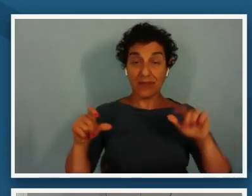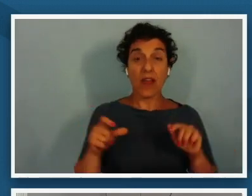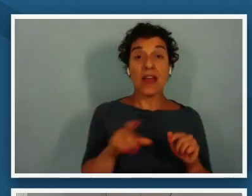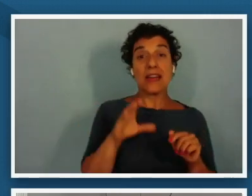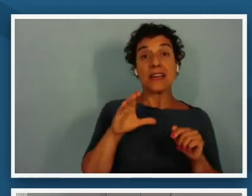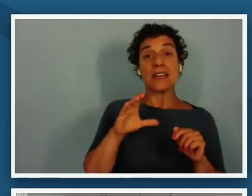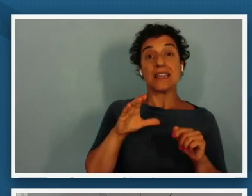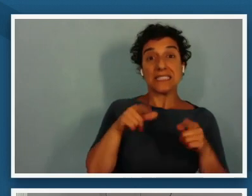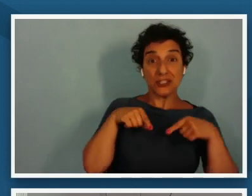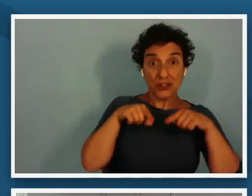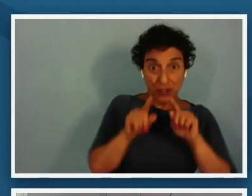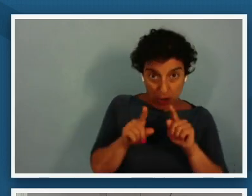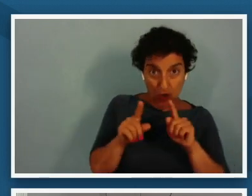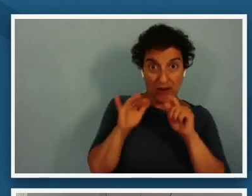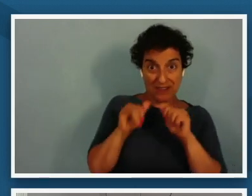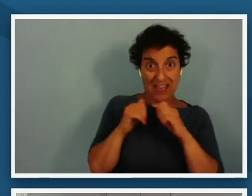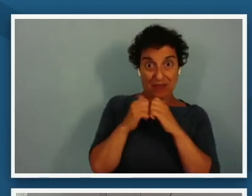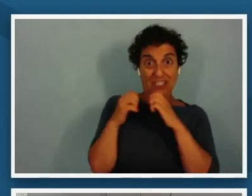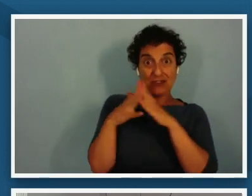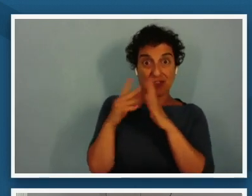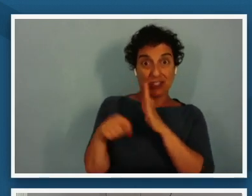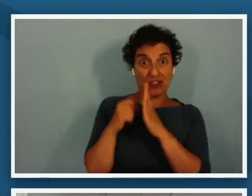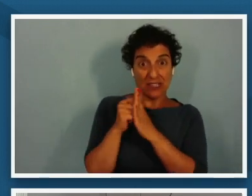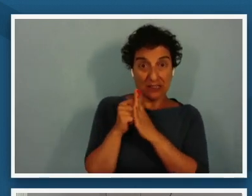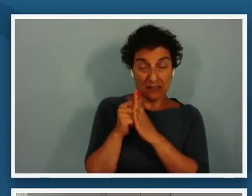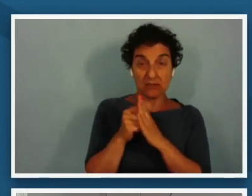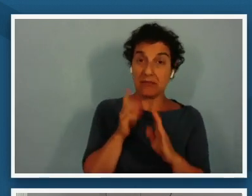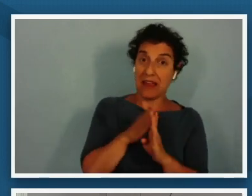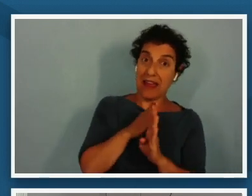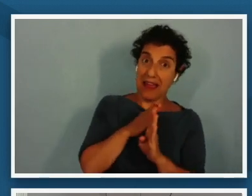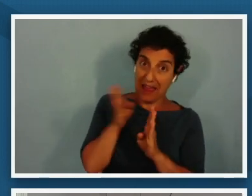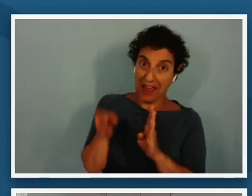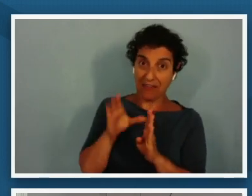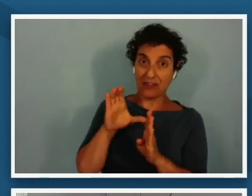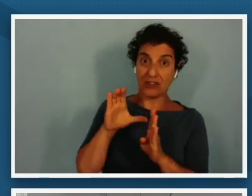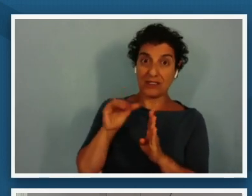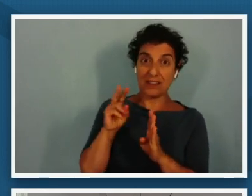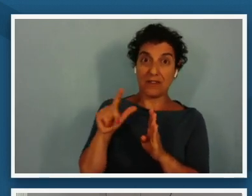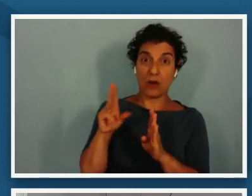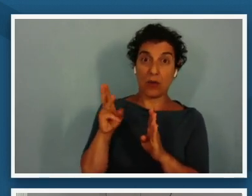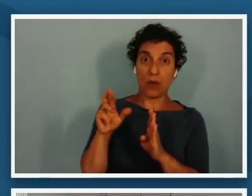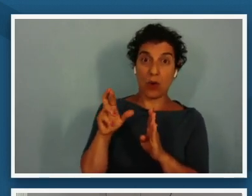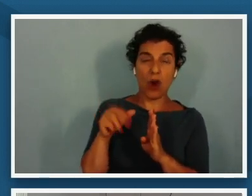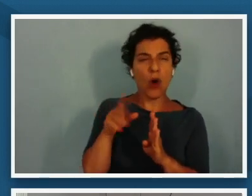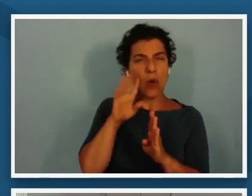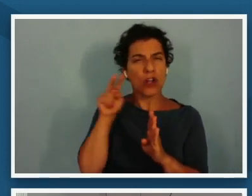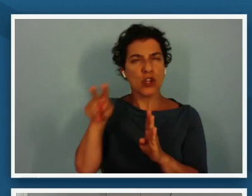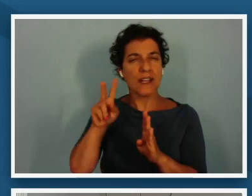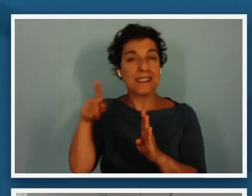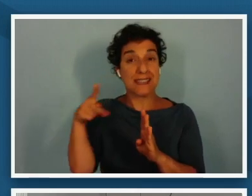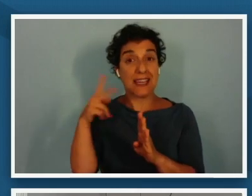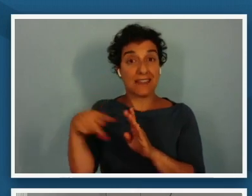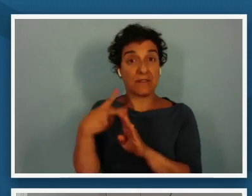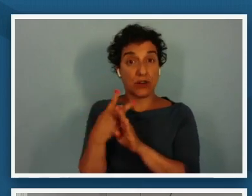reconstruction and we're going to be looking at um actually a second version of this so